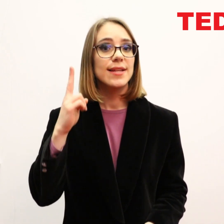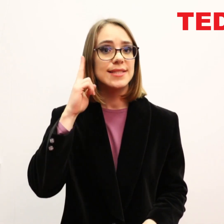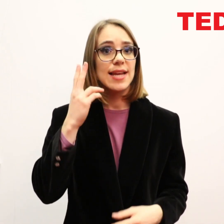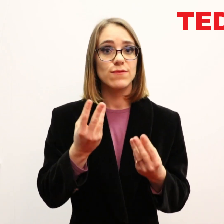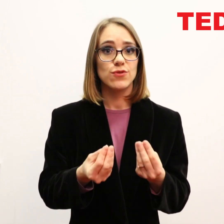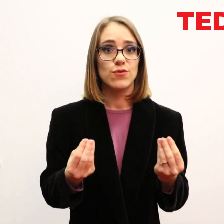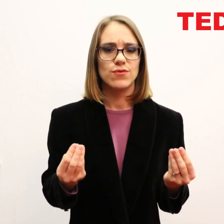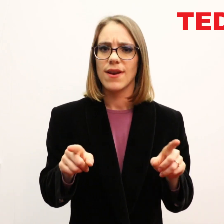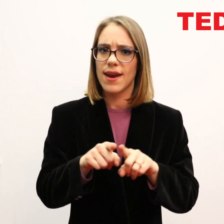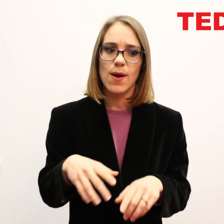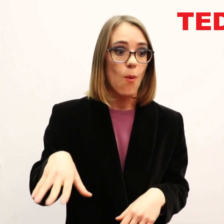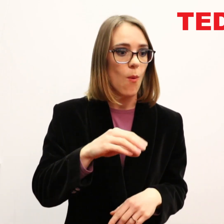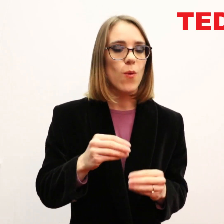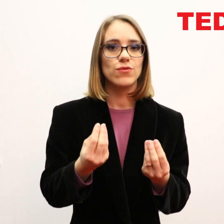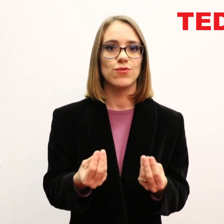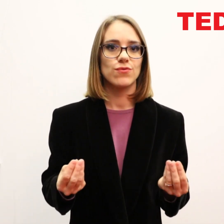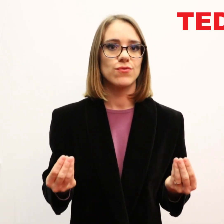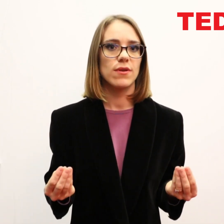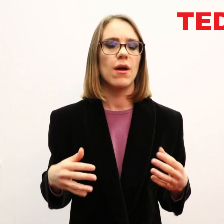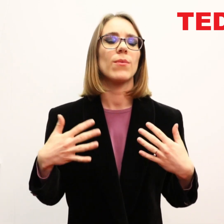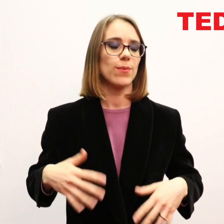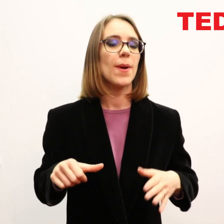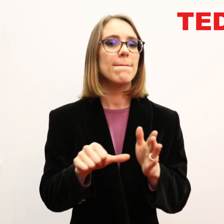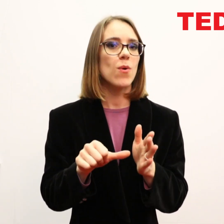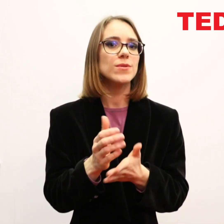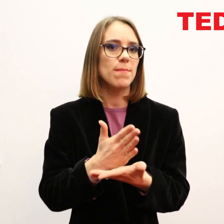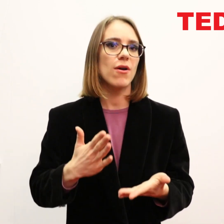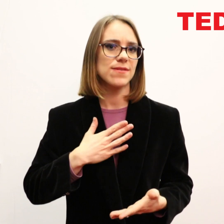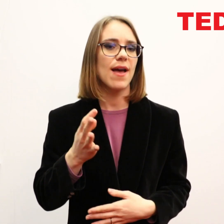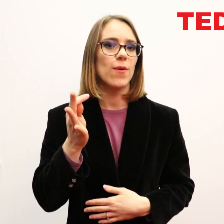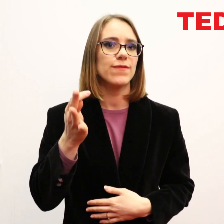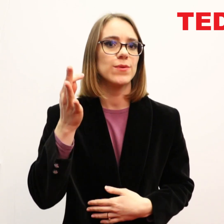Deaf children, like all children, are an important part of our future.